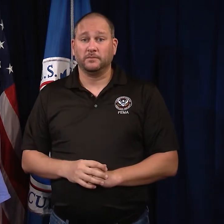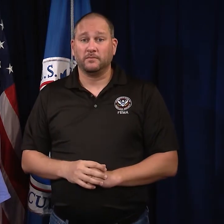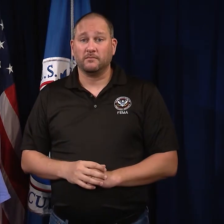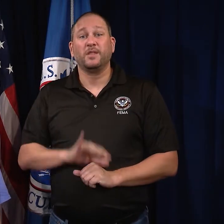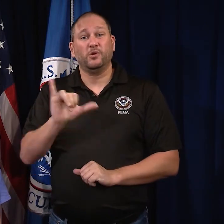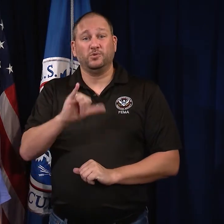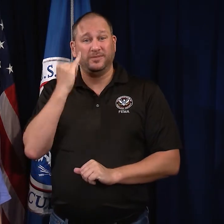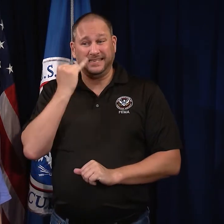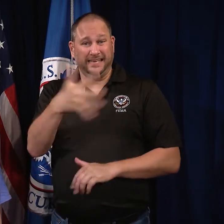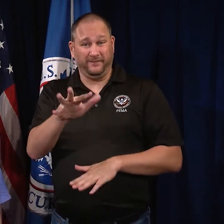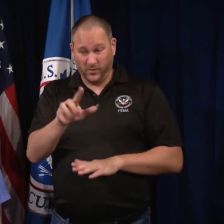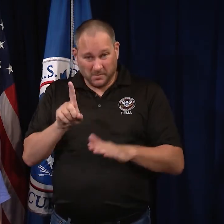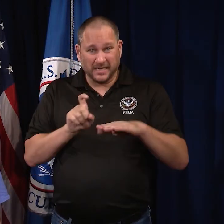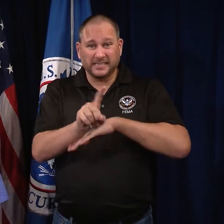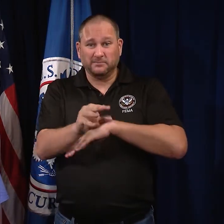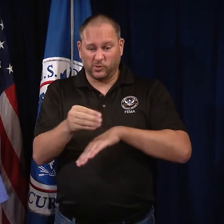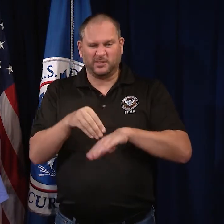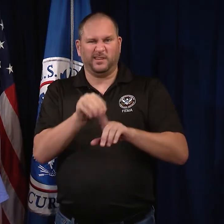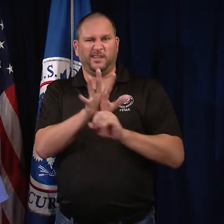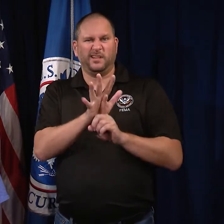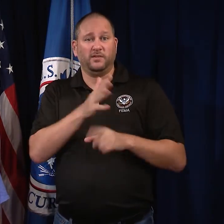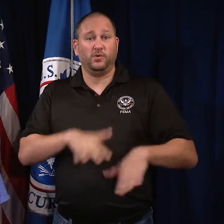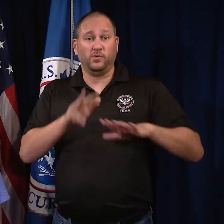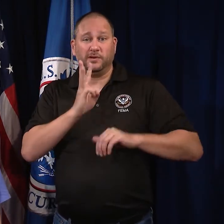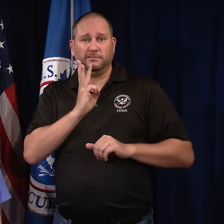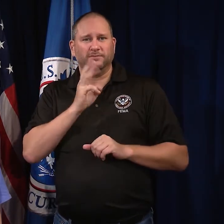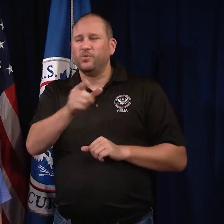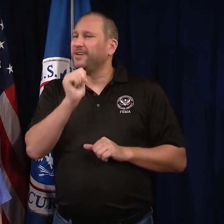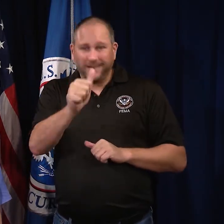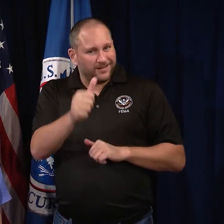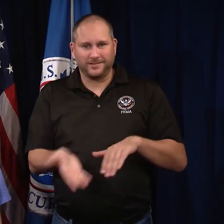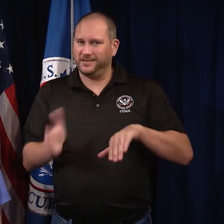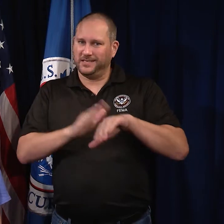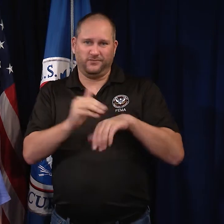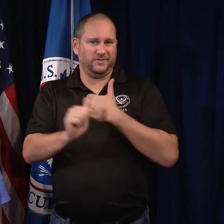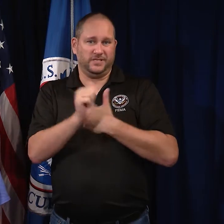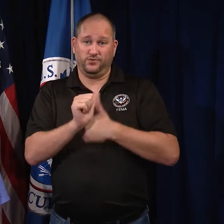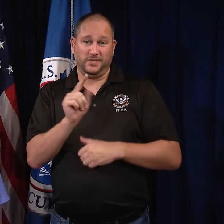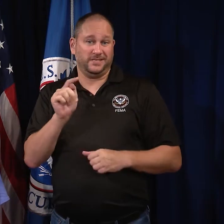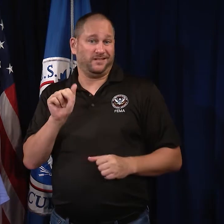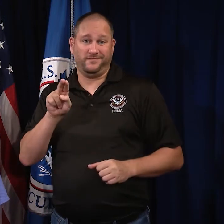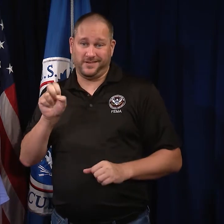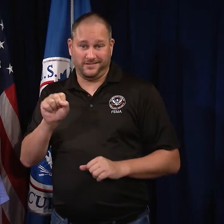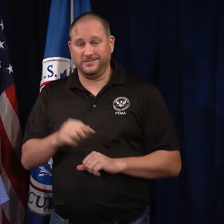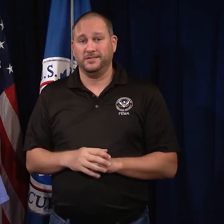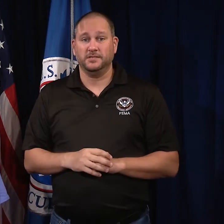Also, if you’ve been exposed to floodwater, you are not at an increased risk of tetanus.